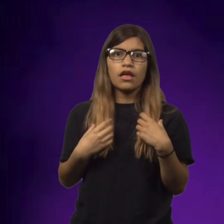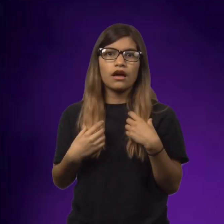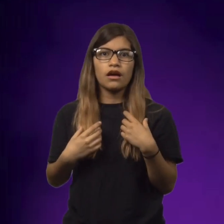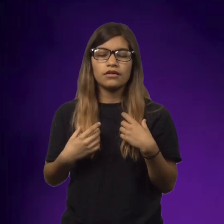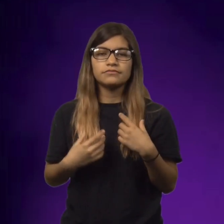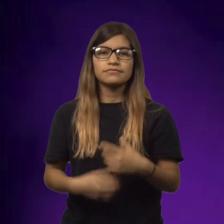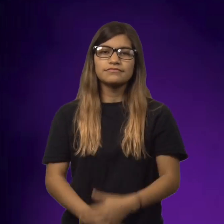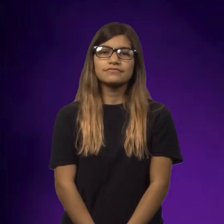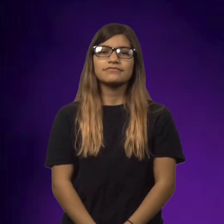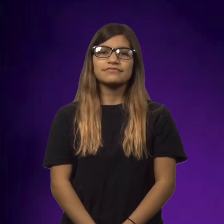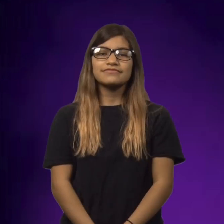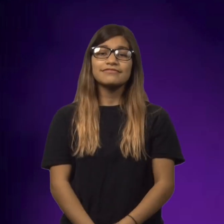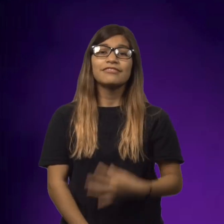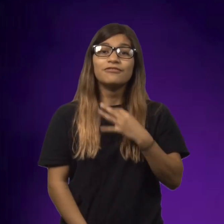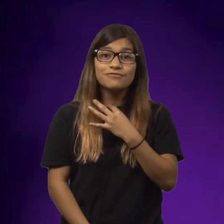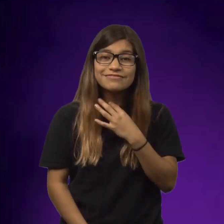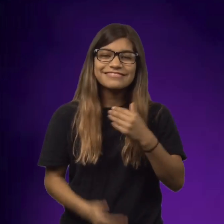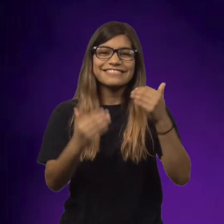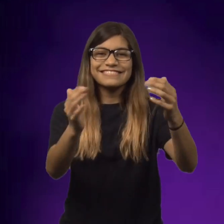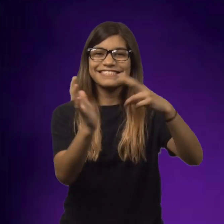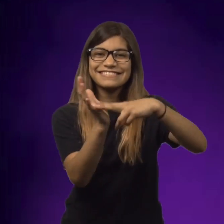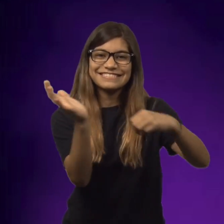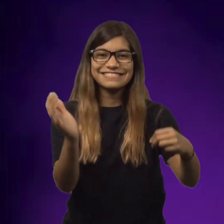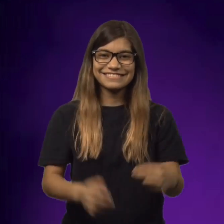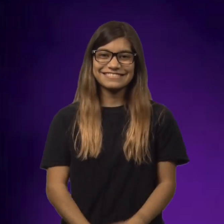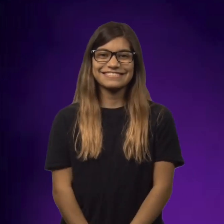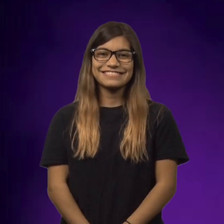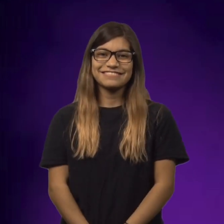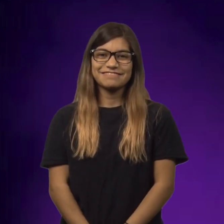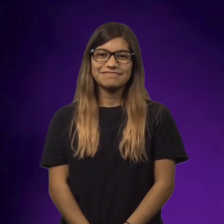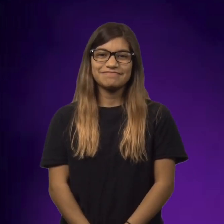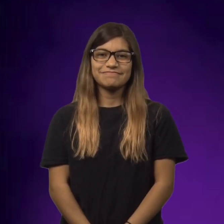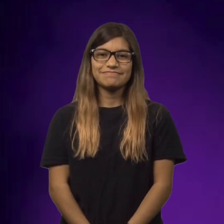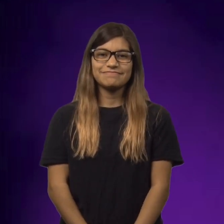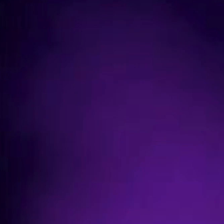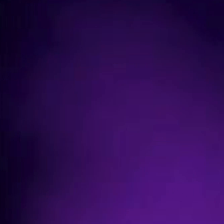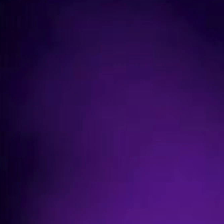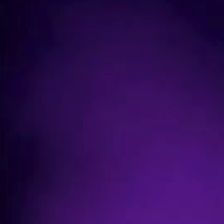And Annemarie looked at him, scared. If you're curious, go ahead and read.